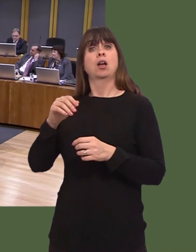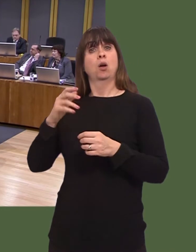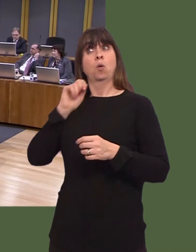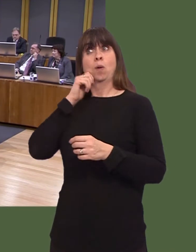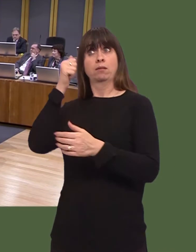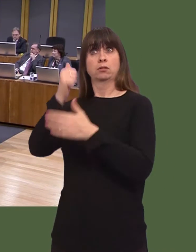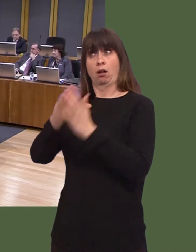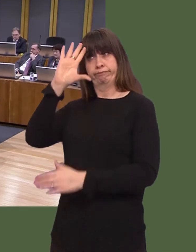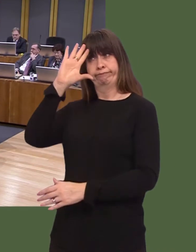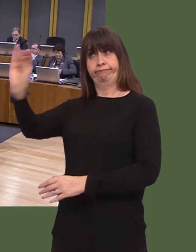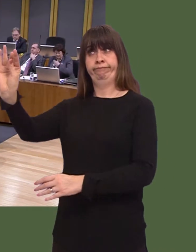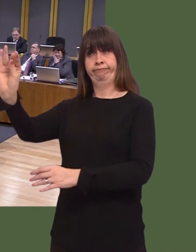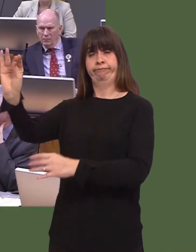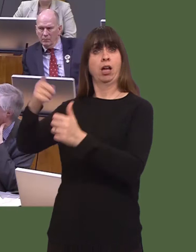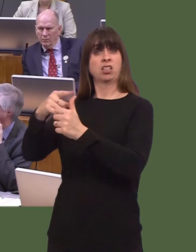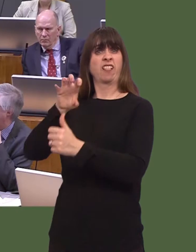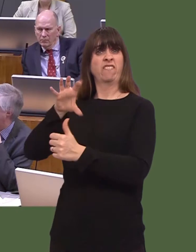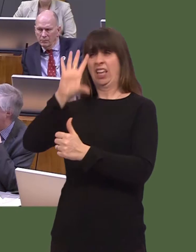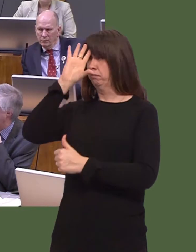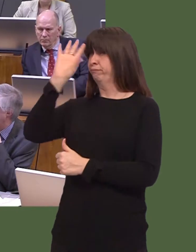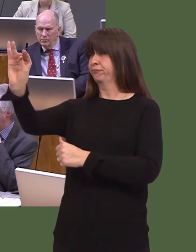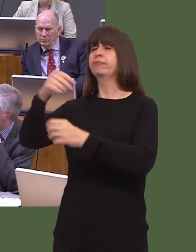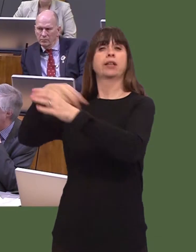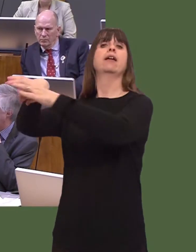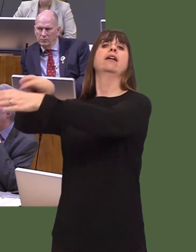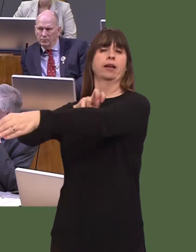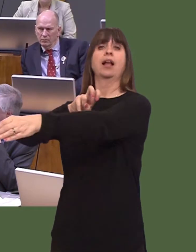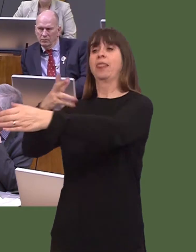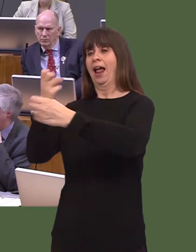opportunity to restructure the way in which decisions are taken across the UK.